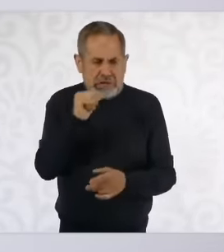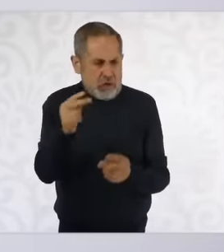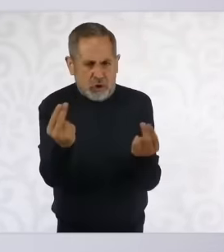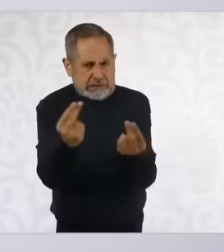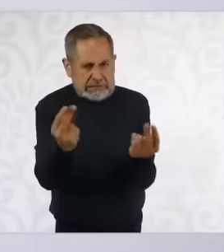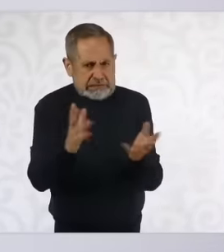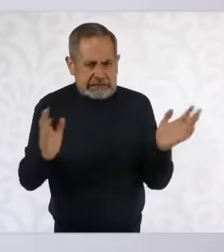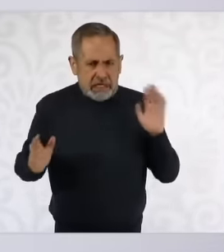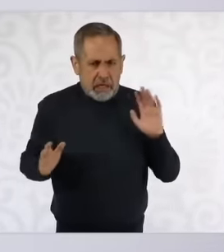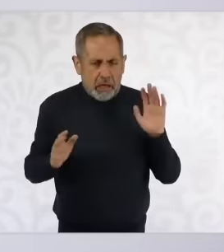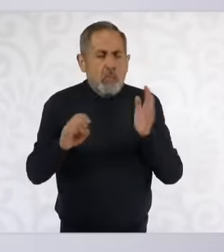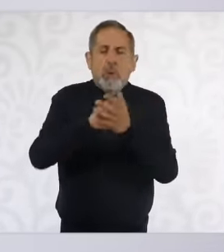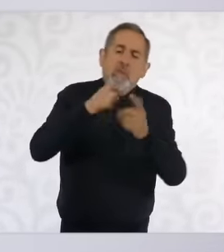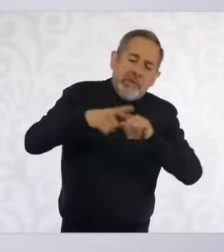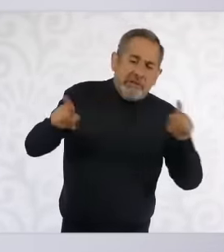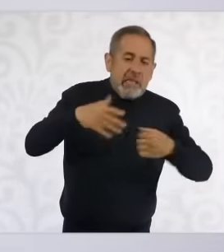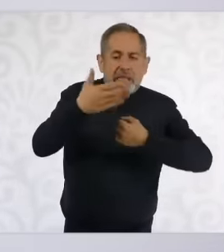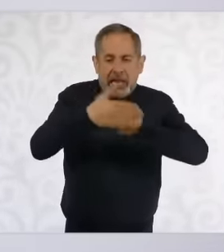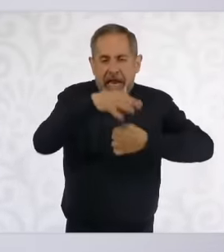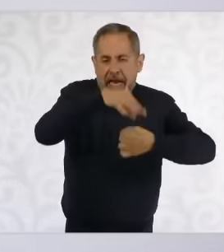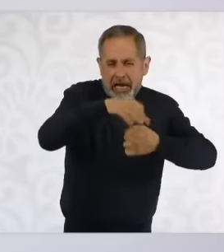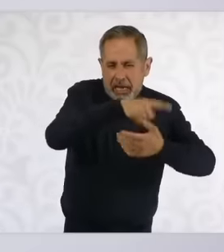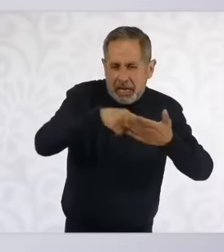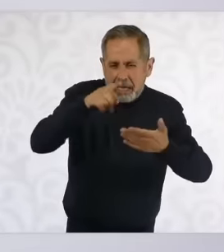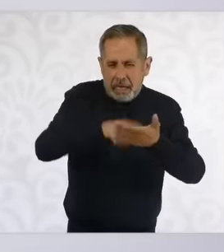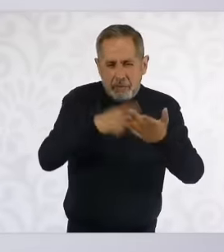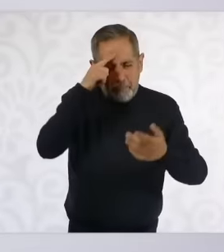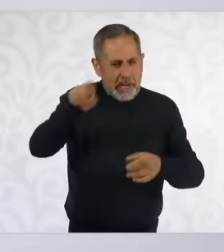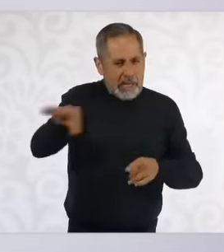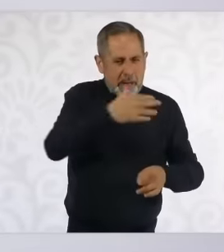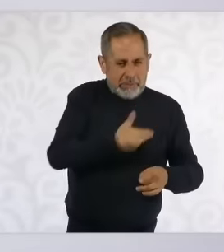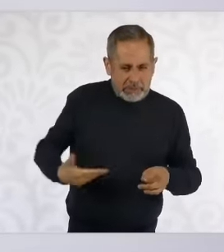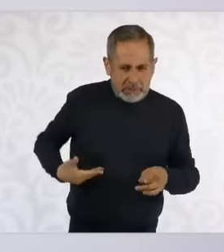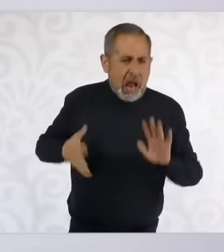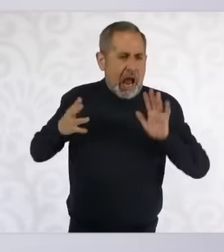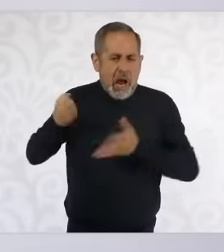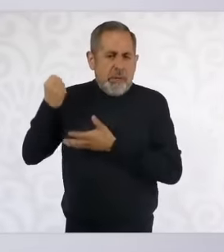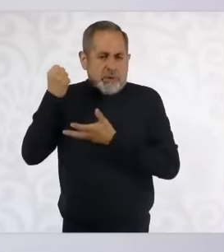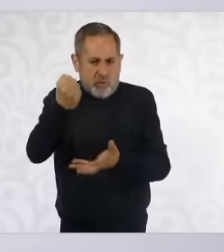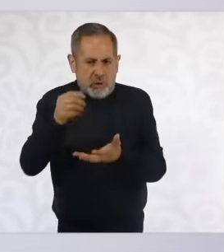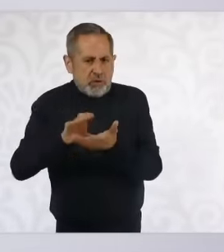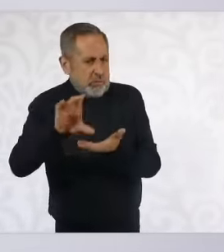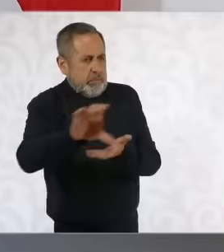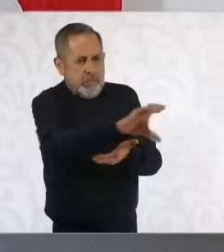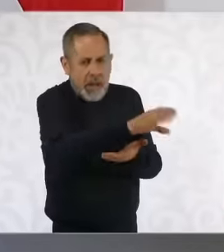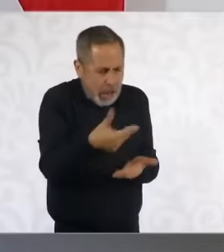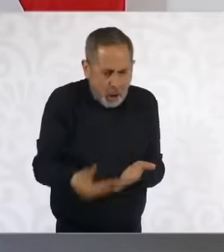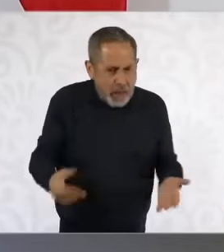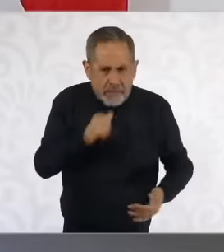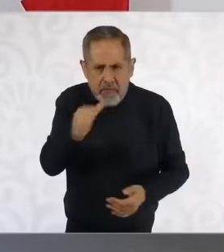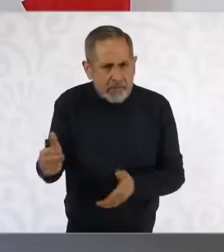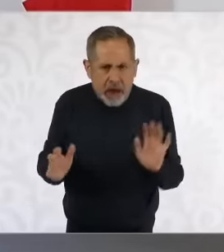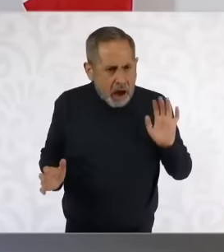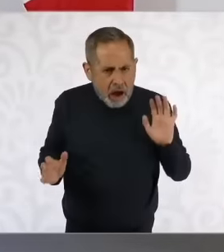that have direct support from the public budget to carry out the electoral campaigns